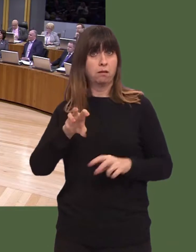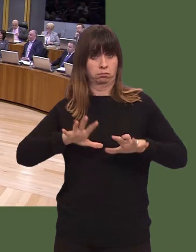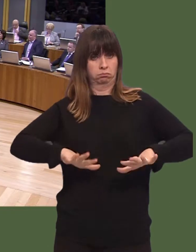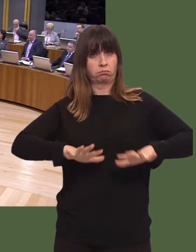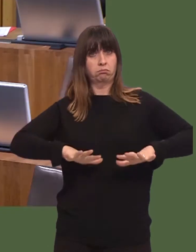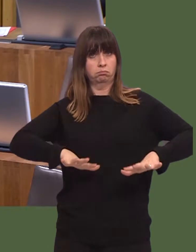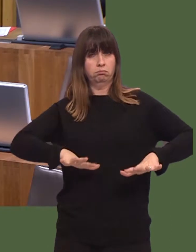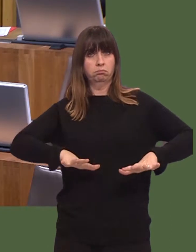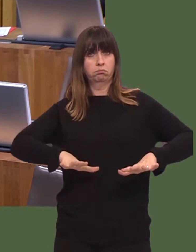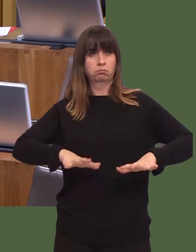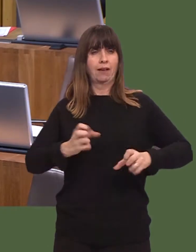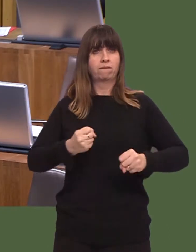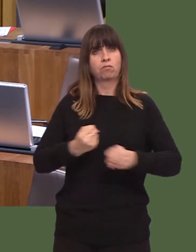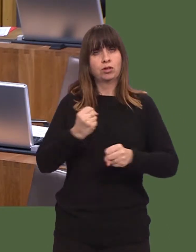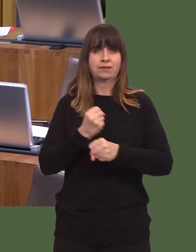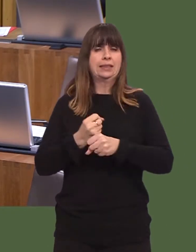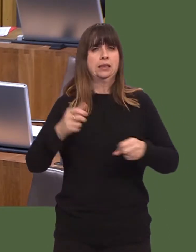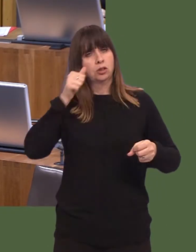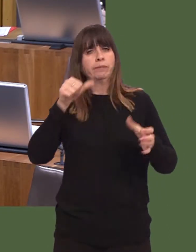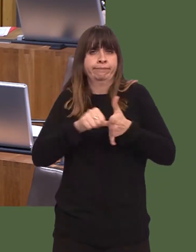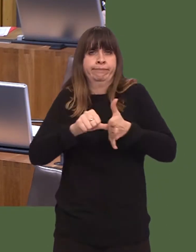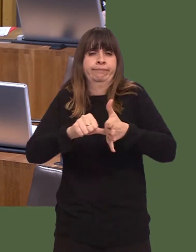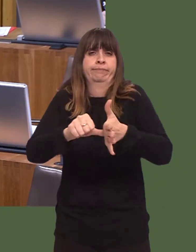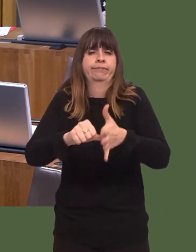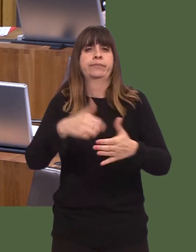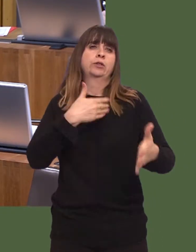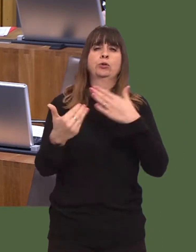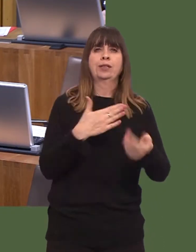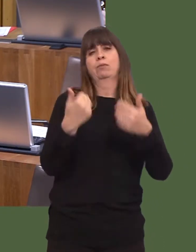There is no easy silver bullet that deals with productivity, but one area where productivity